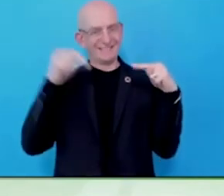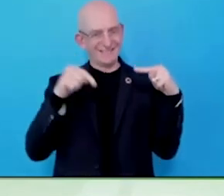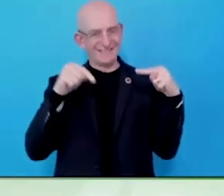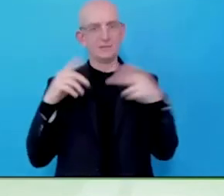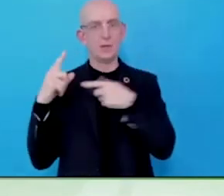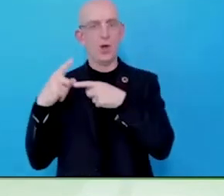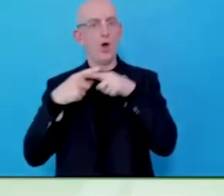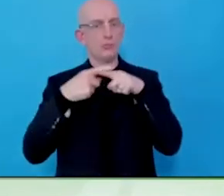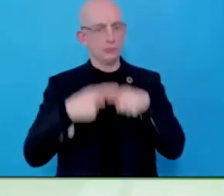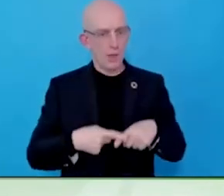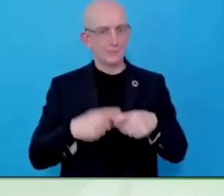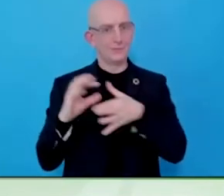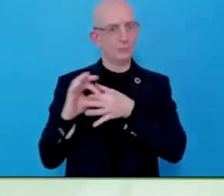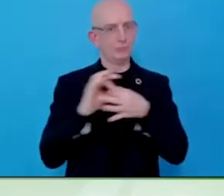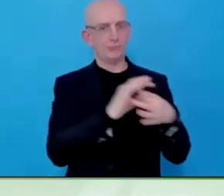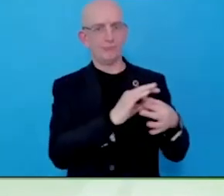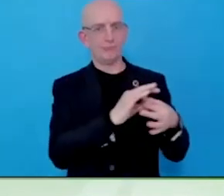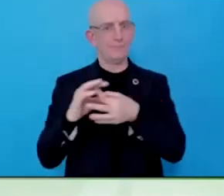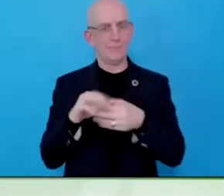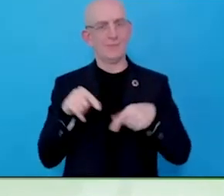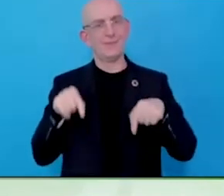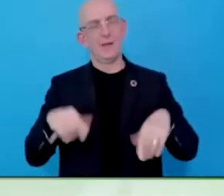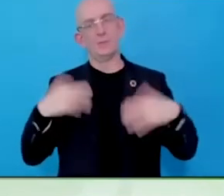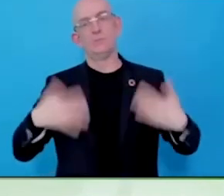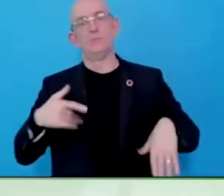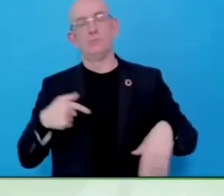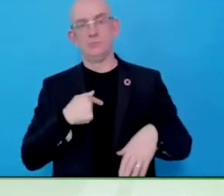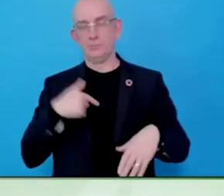estimate one in three people in our companies have a connection to disability.